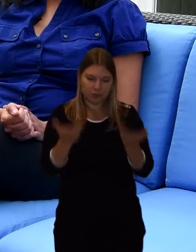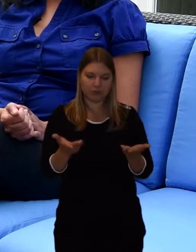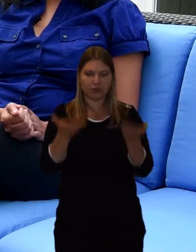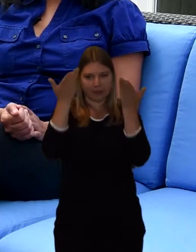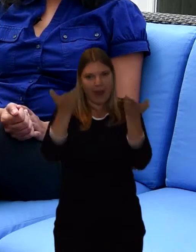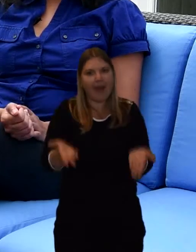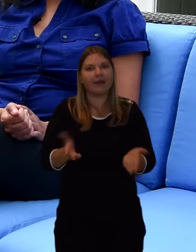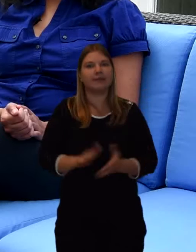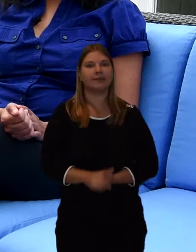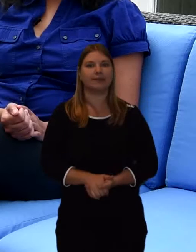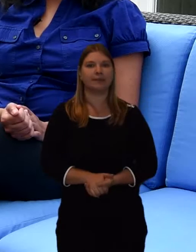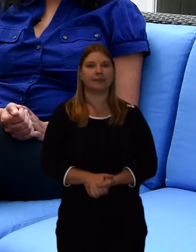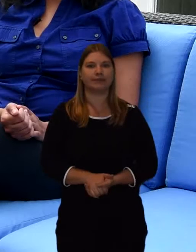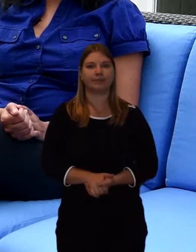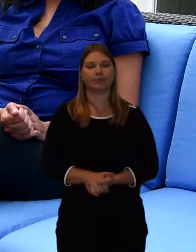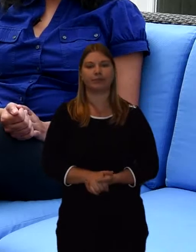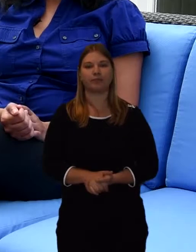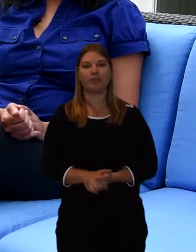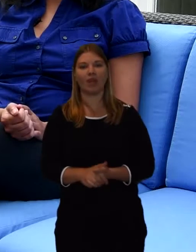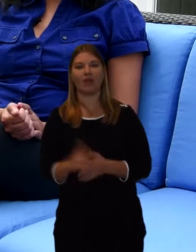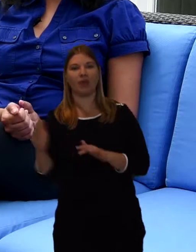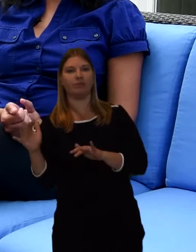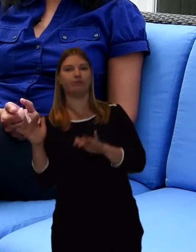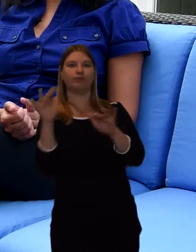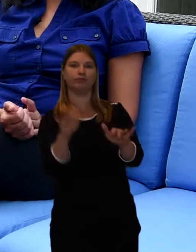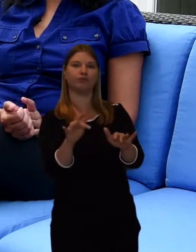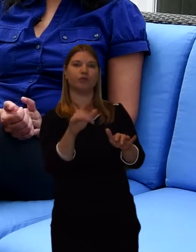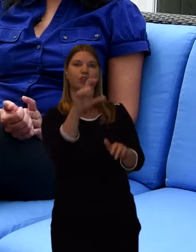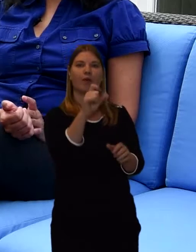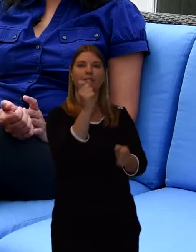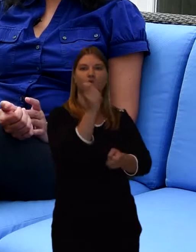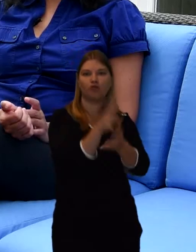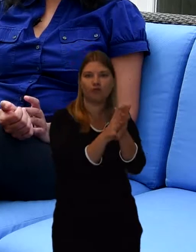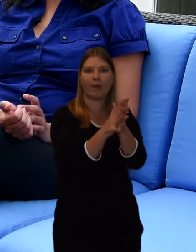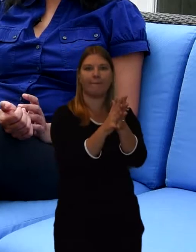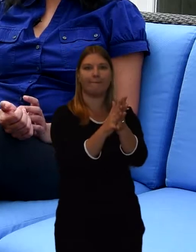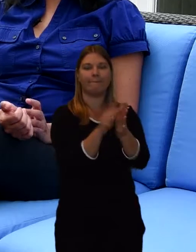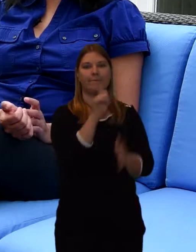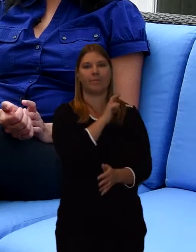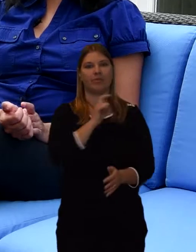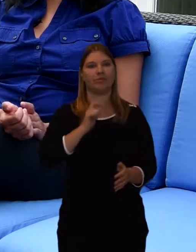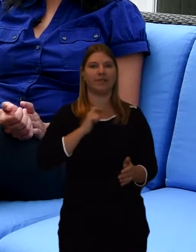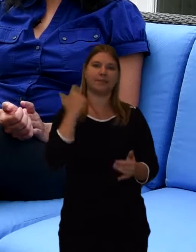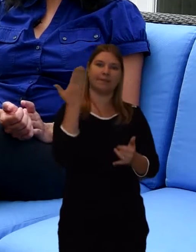At the crematorium the priest would say final prayers